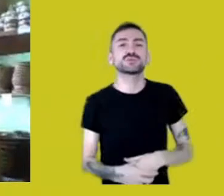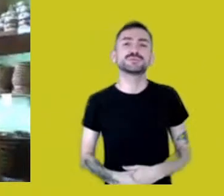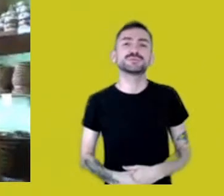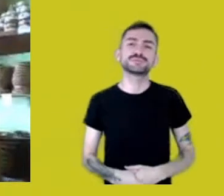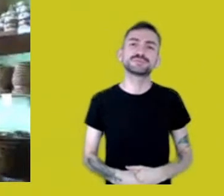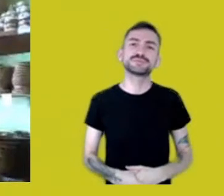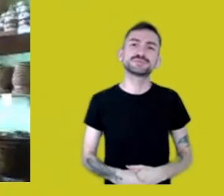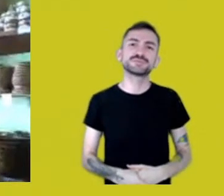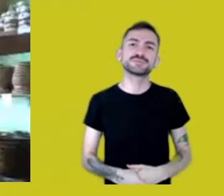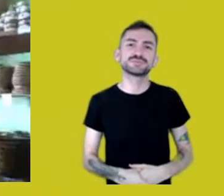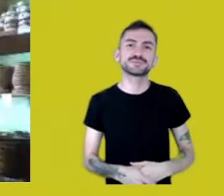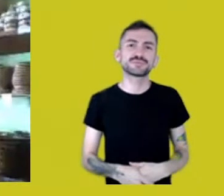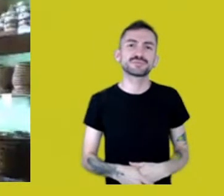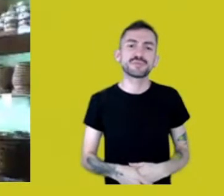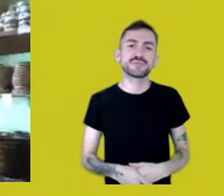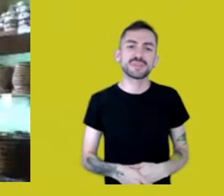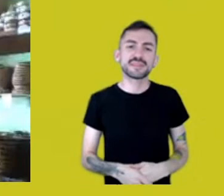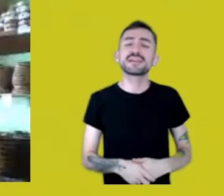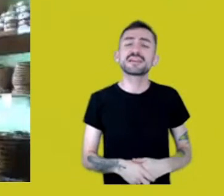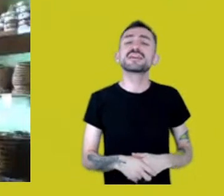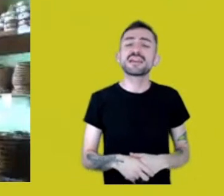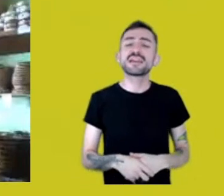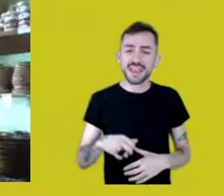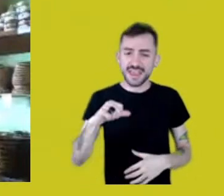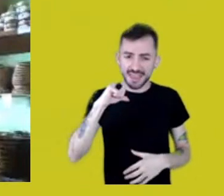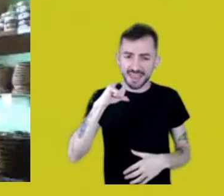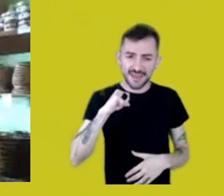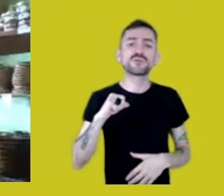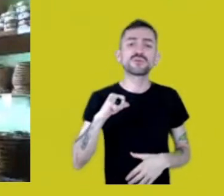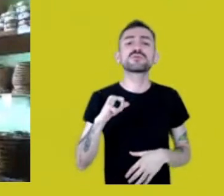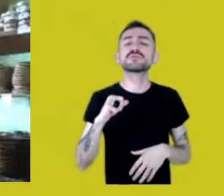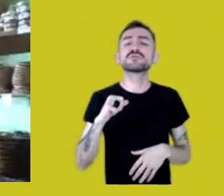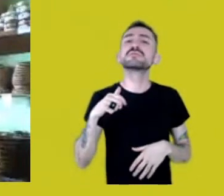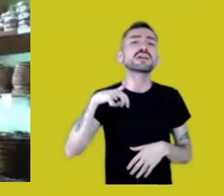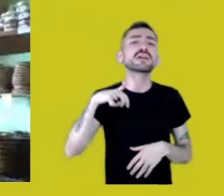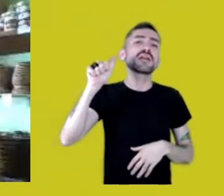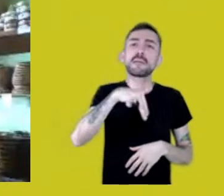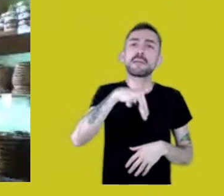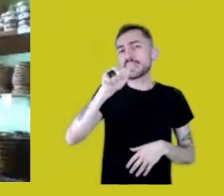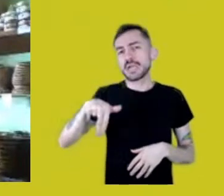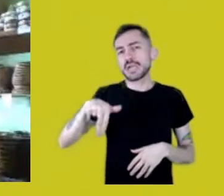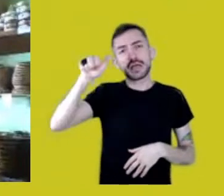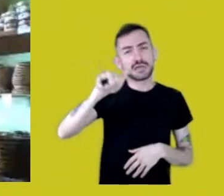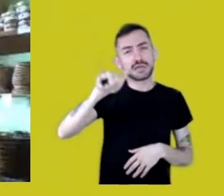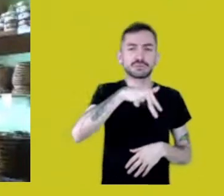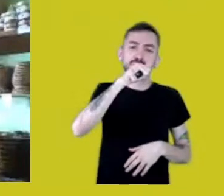So many times when I’m walking, going to work,